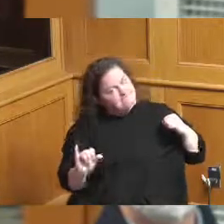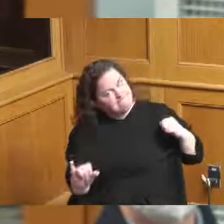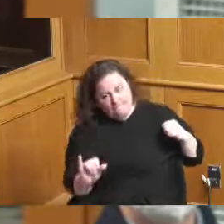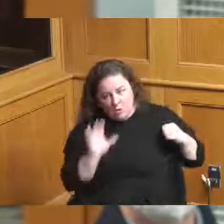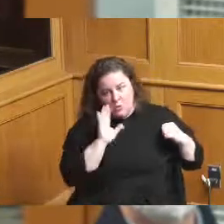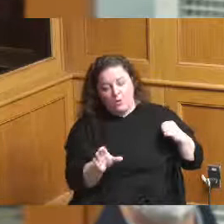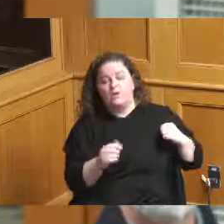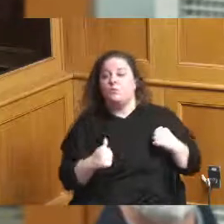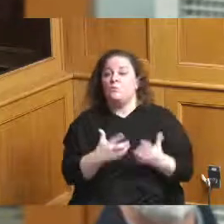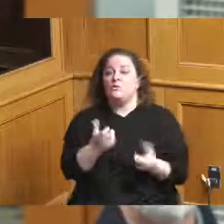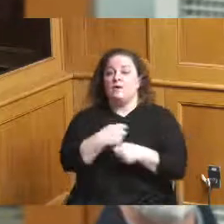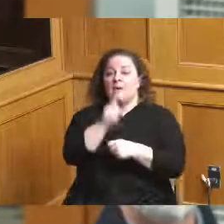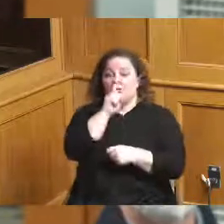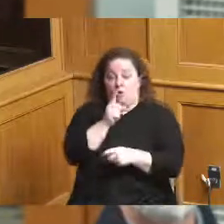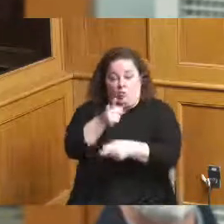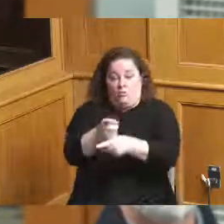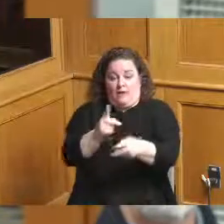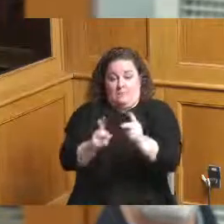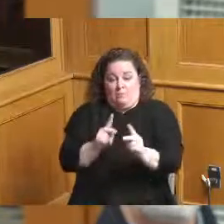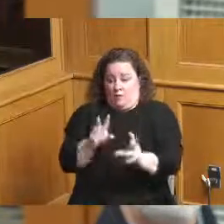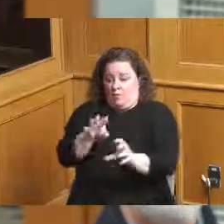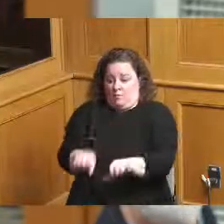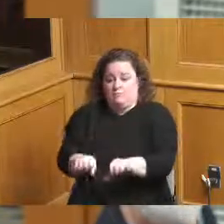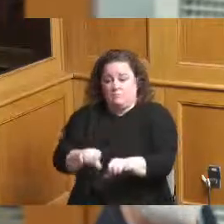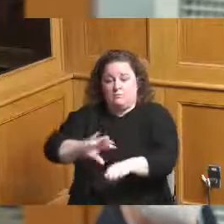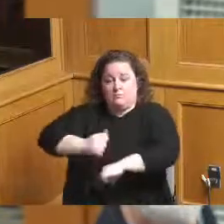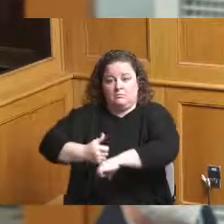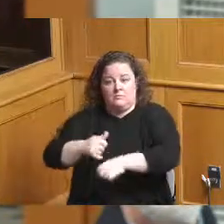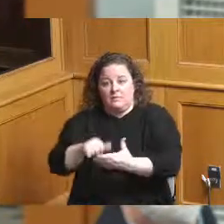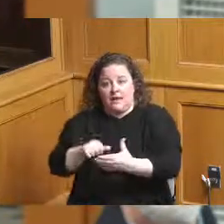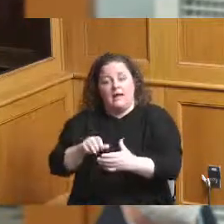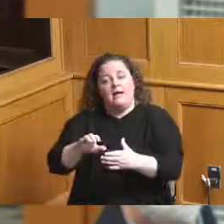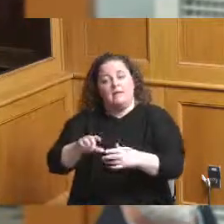stay in the right hands and not just regardless of who the tenants are that we have tenants that